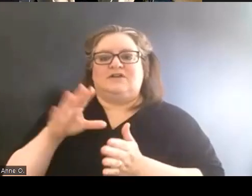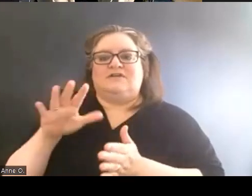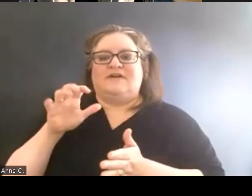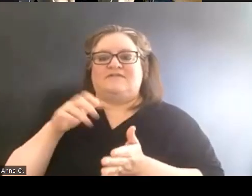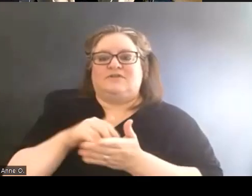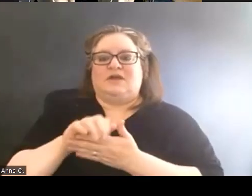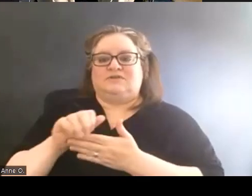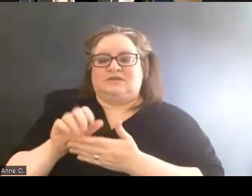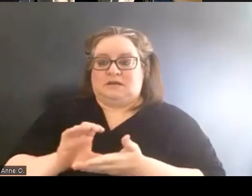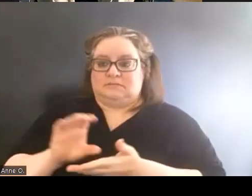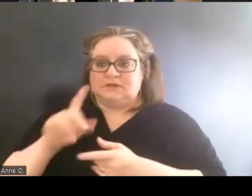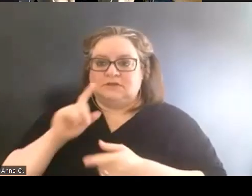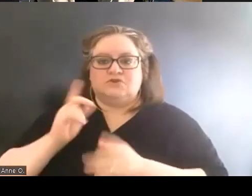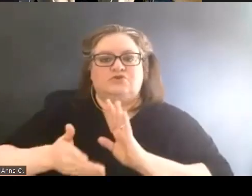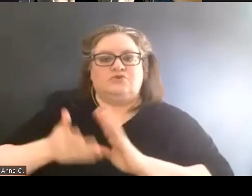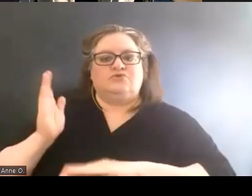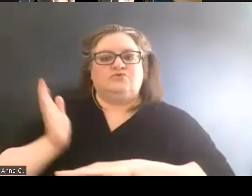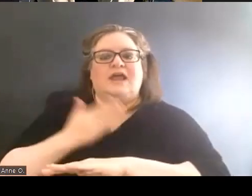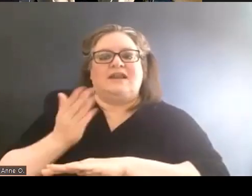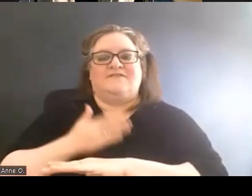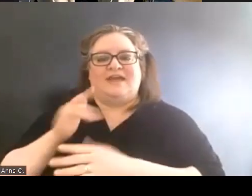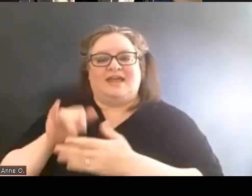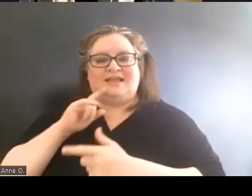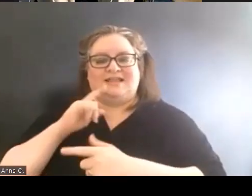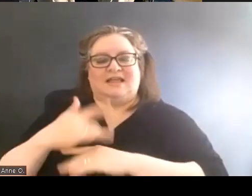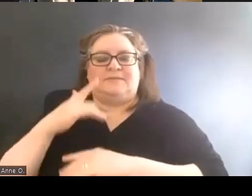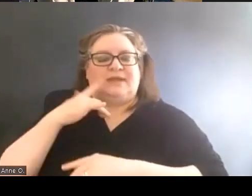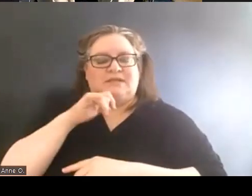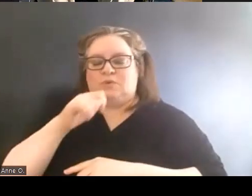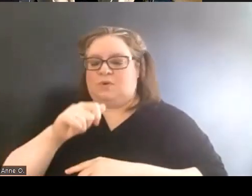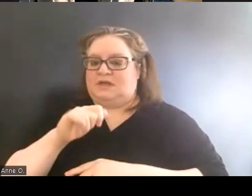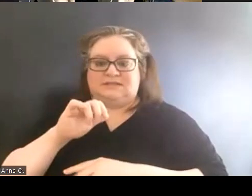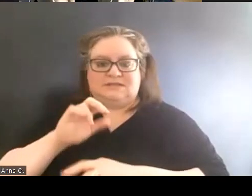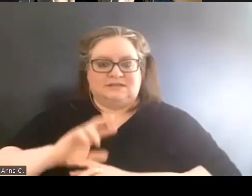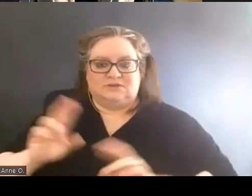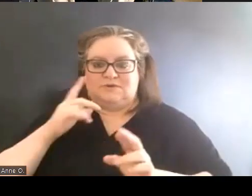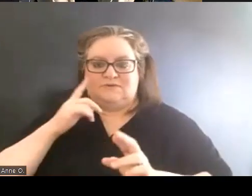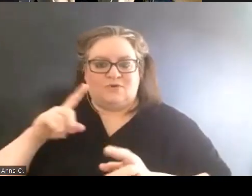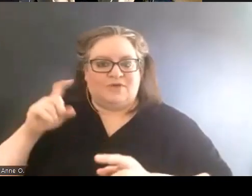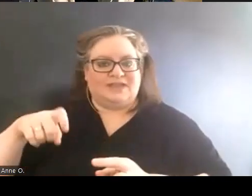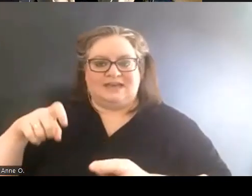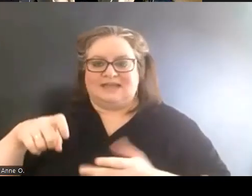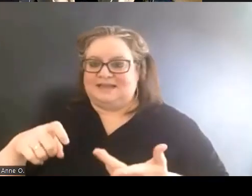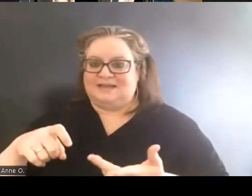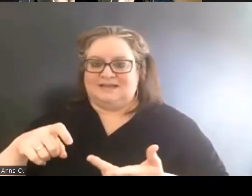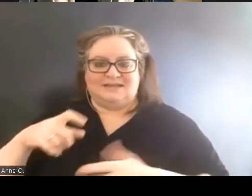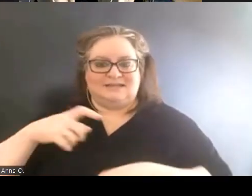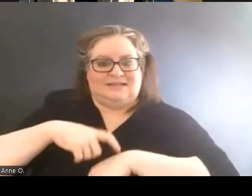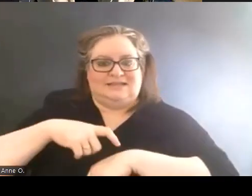because it was not suitable for the needs at the time that it was turned over to us.